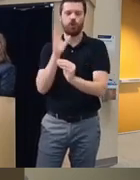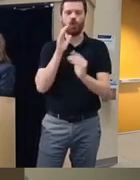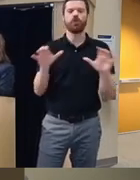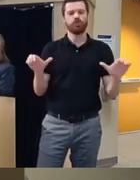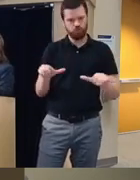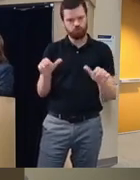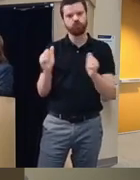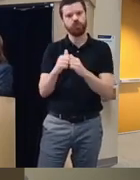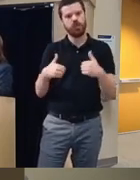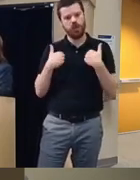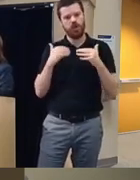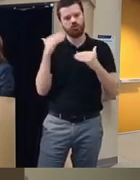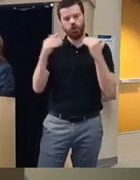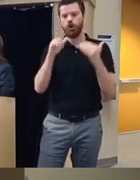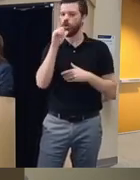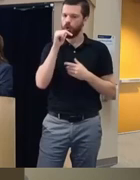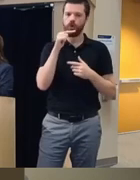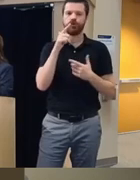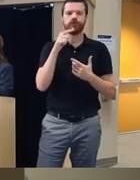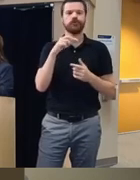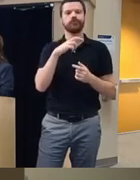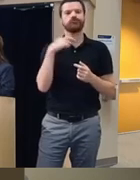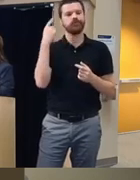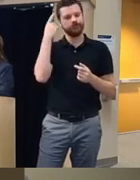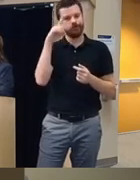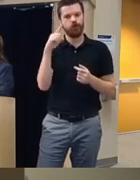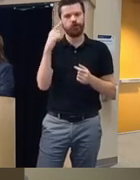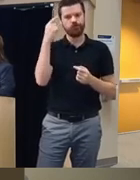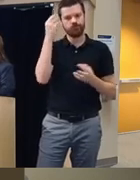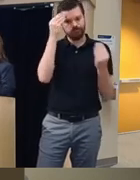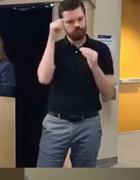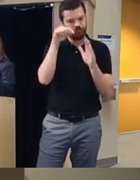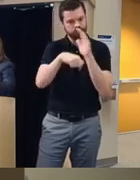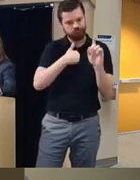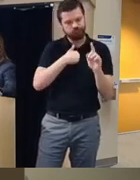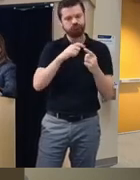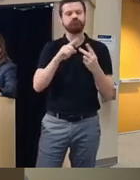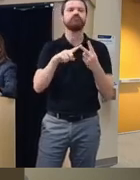young adults who at risk for suicidal ideation and and using substances and and um reporting